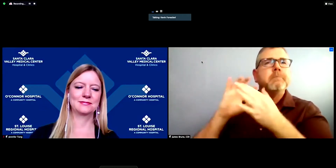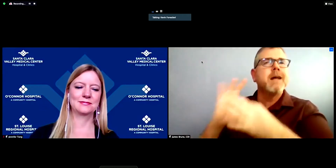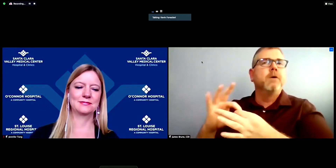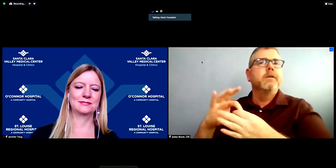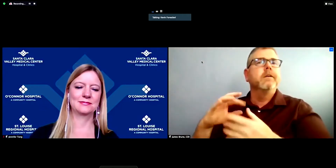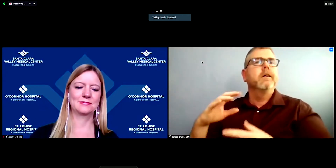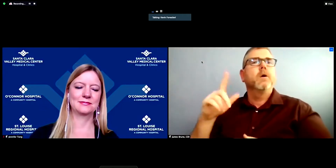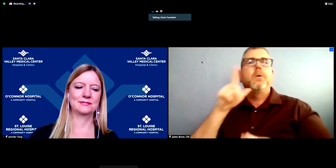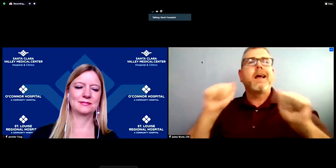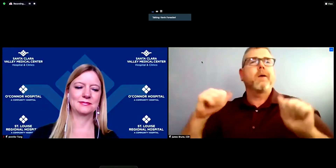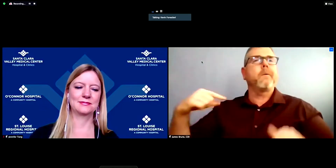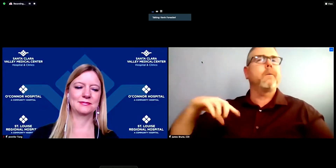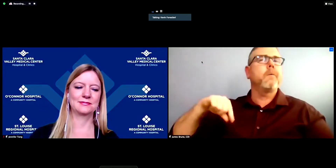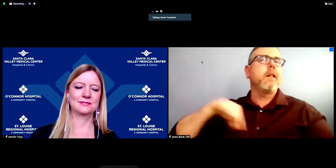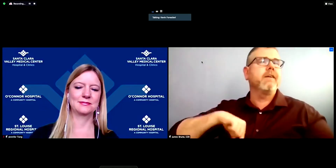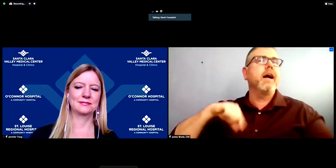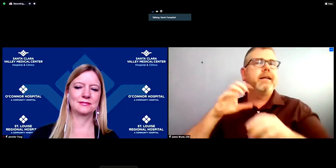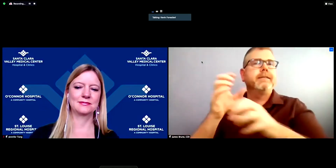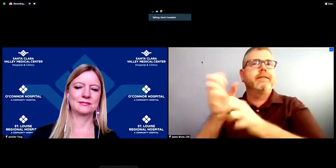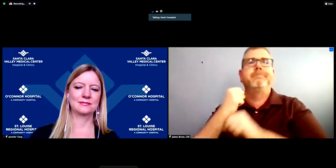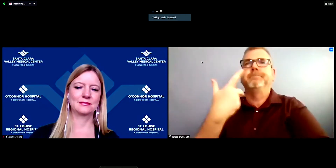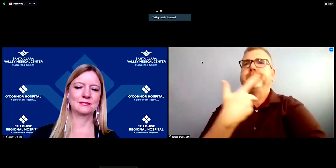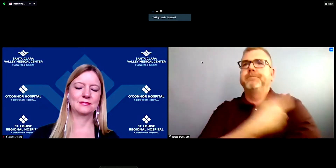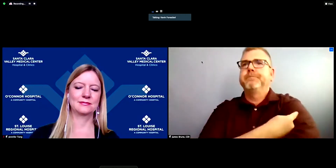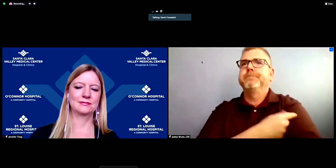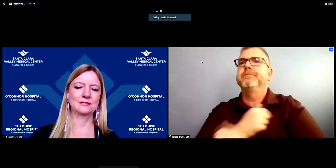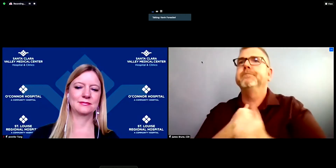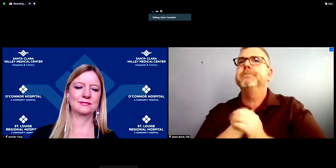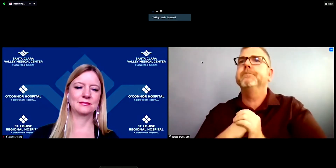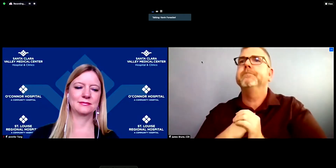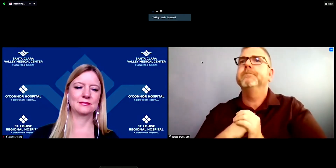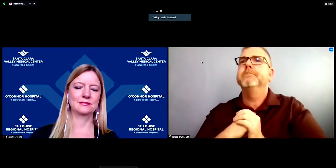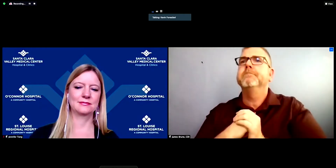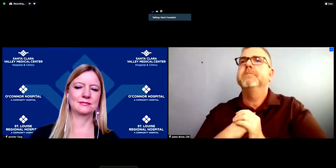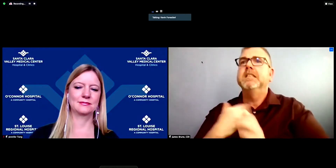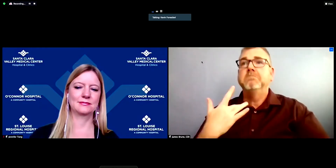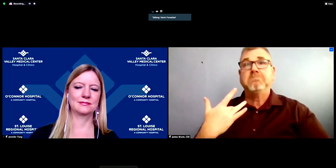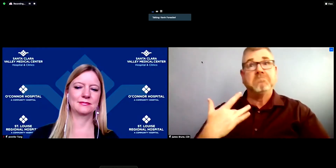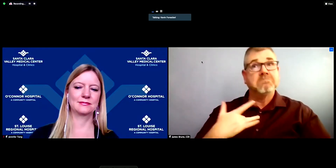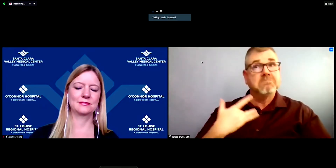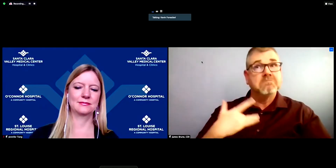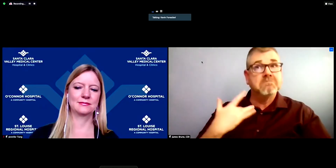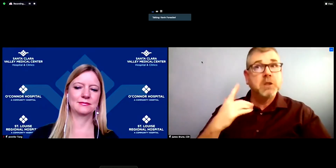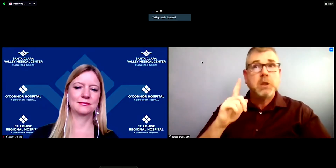it may and in fact might be uh just county people who are served by the county health